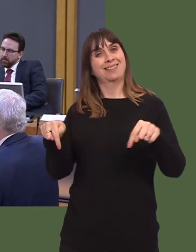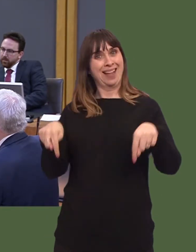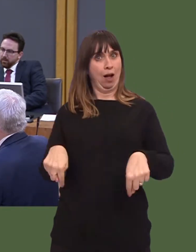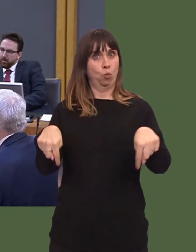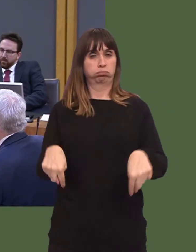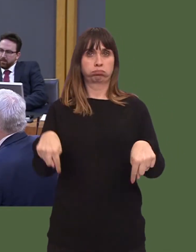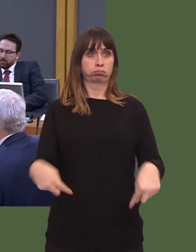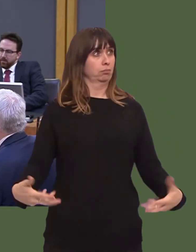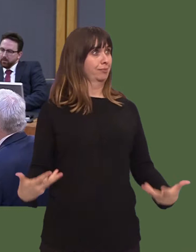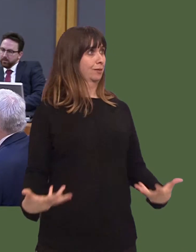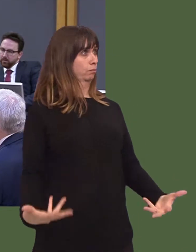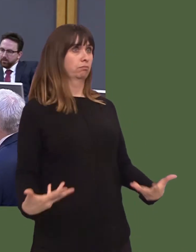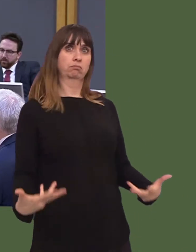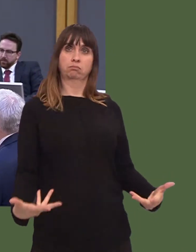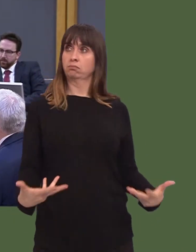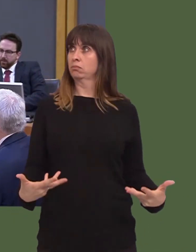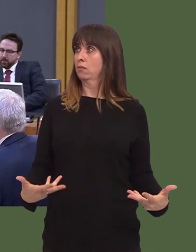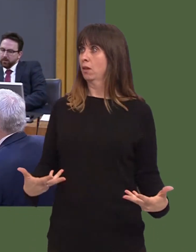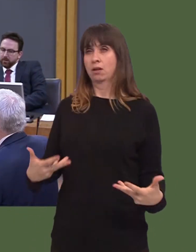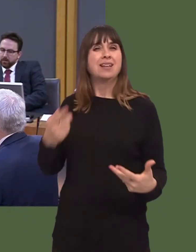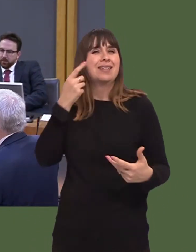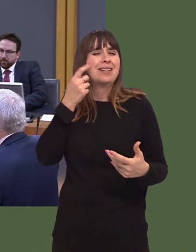following that fascinating session we had yesterday, where we had in the gallery law